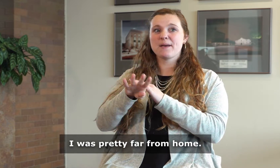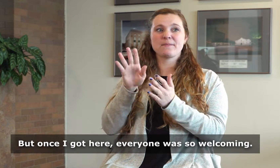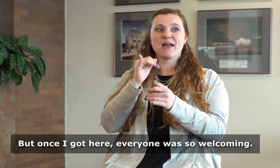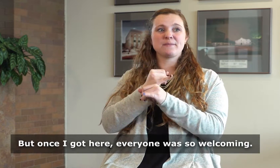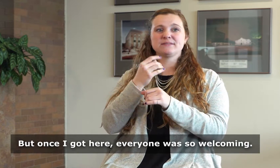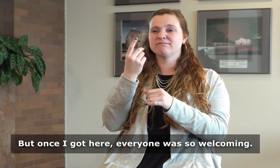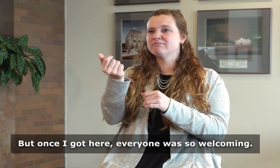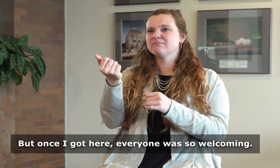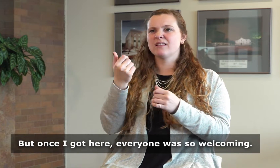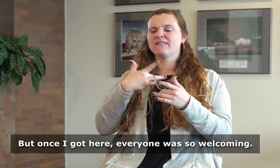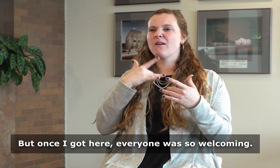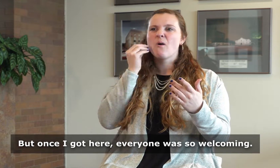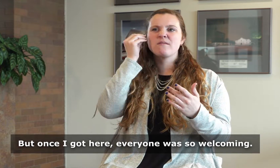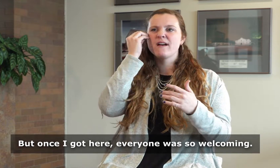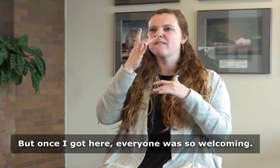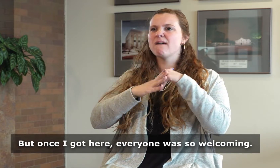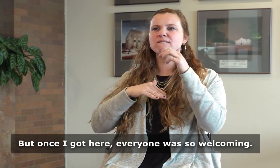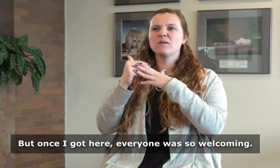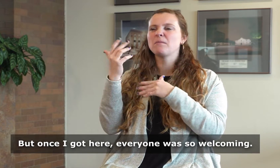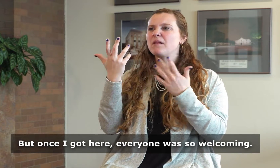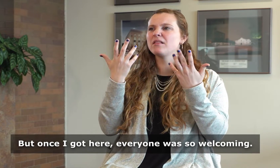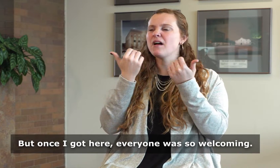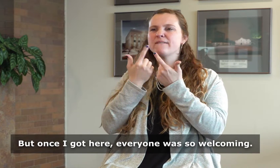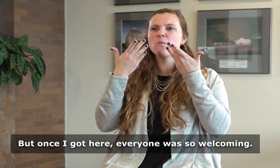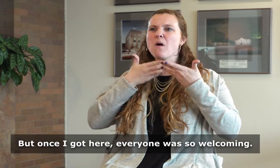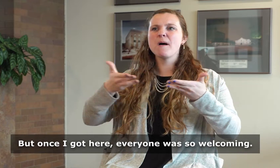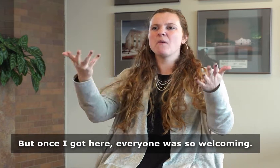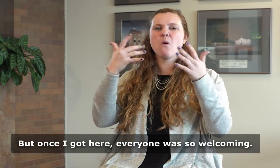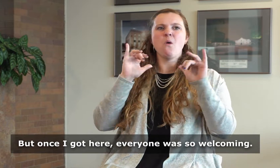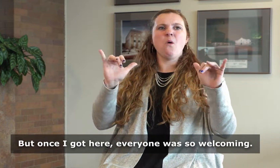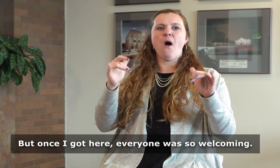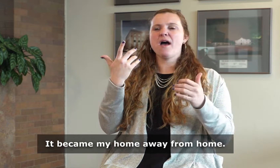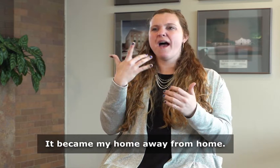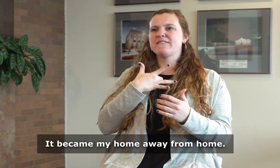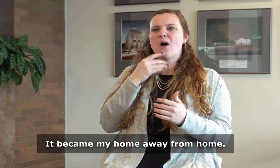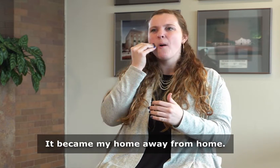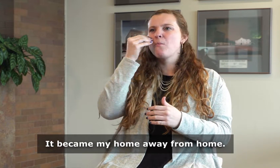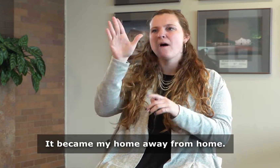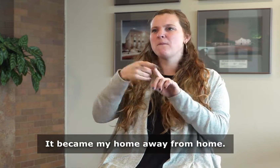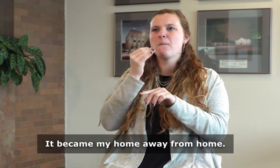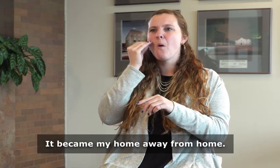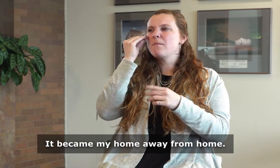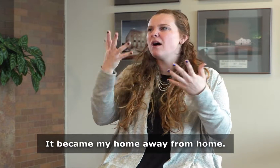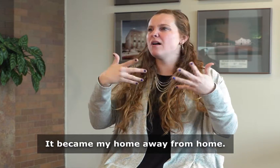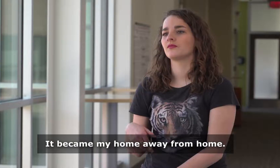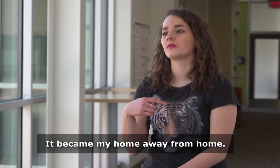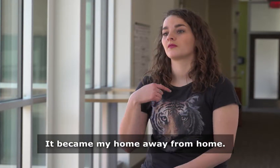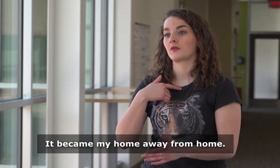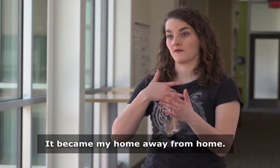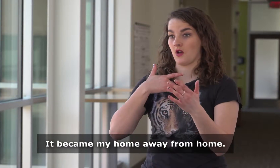But once I got here everyone was so welcoming. It became my home away from home.